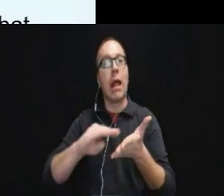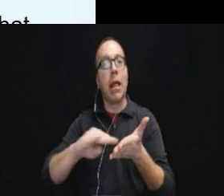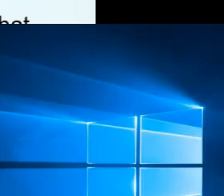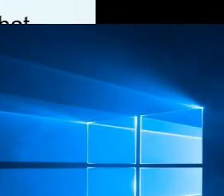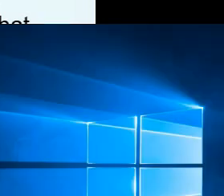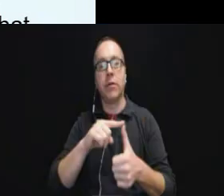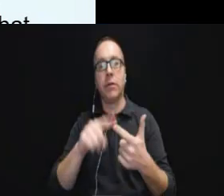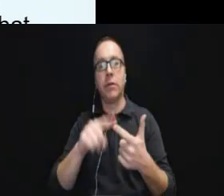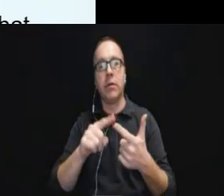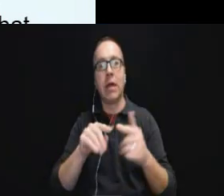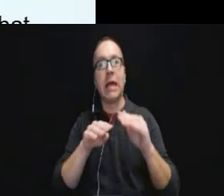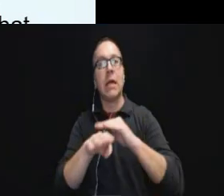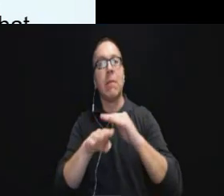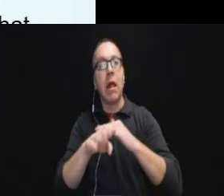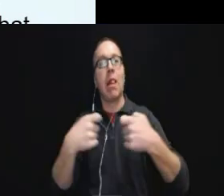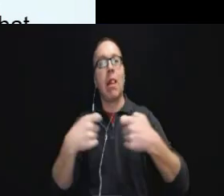accessible electronic format.